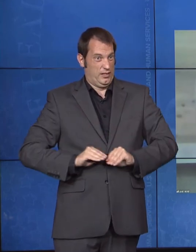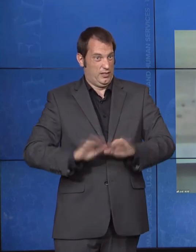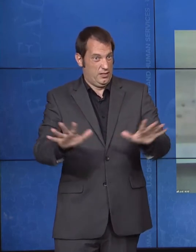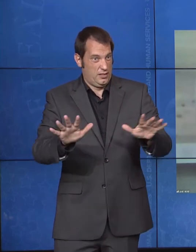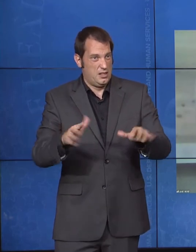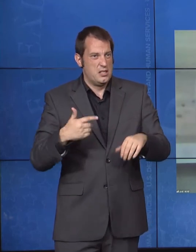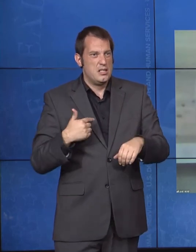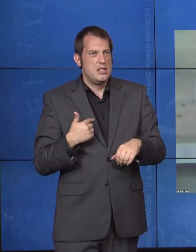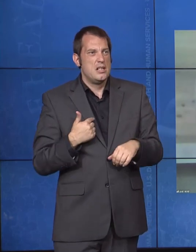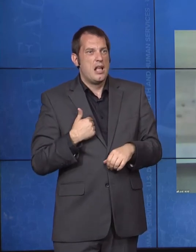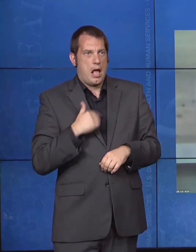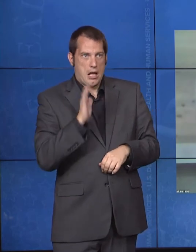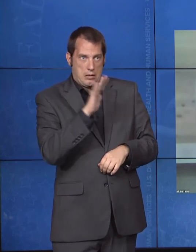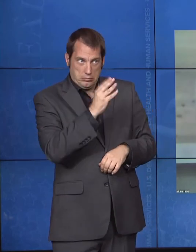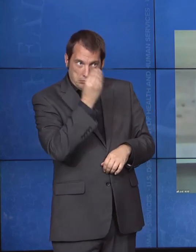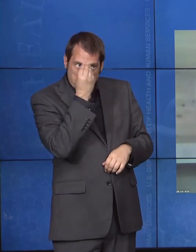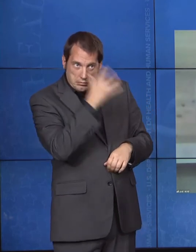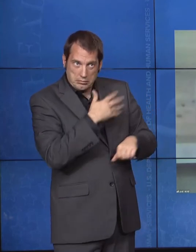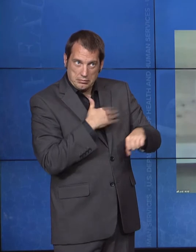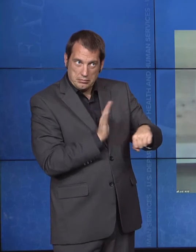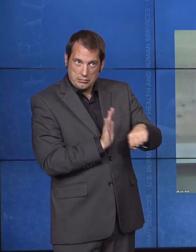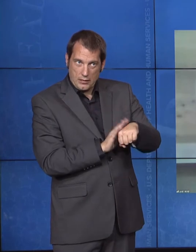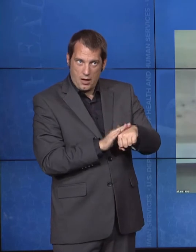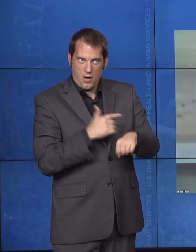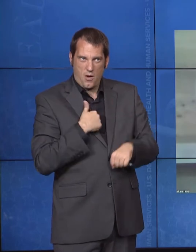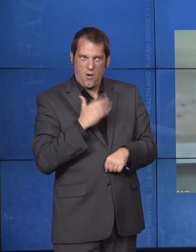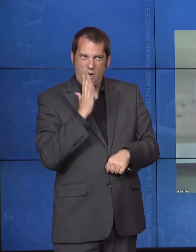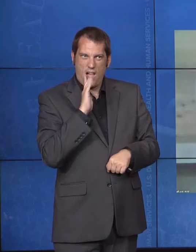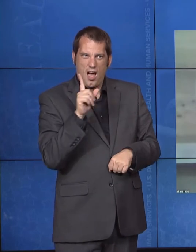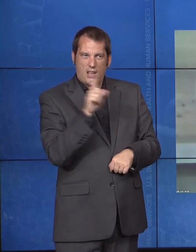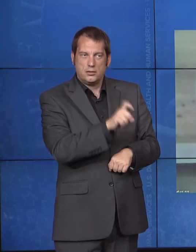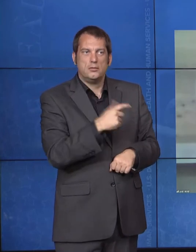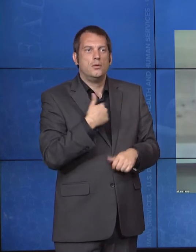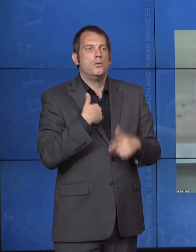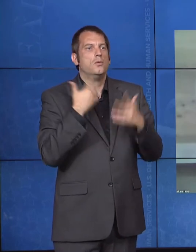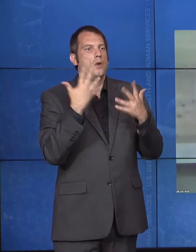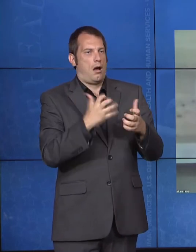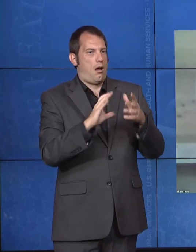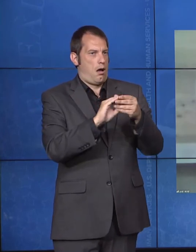coming for them. But I want to make sure that we touch on the presence of care standards because I know that something Roger, you've been championing.